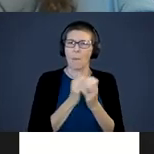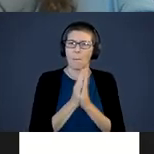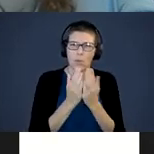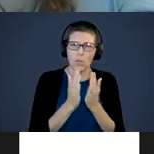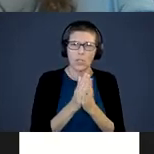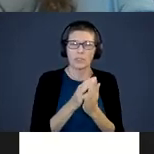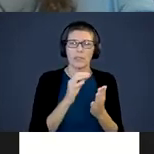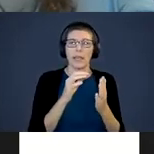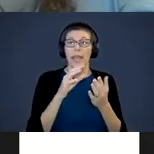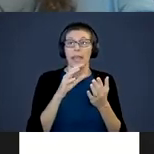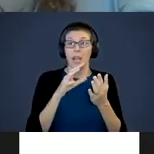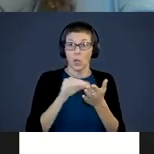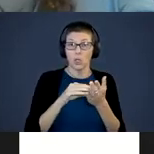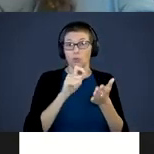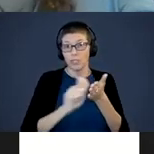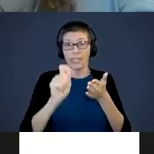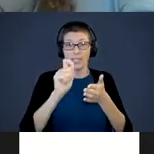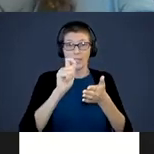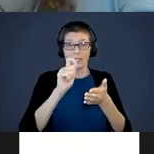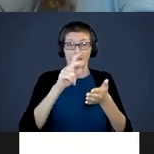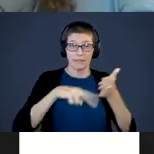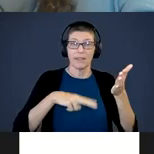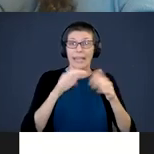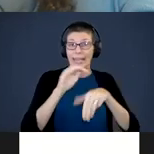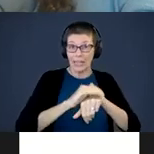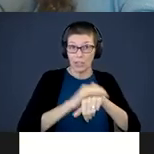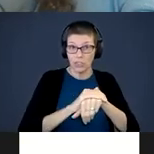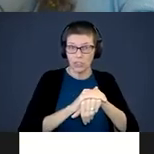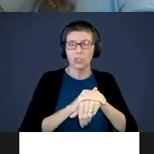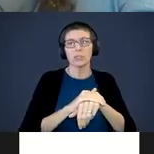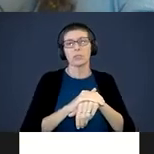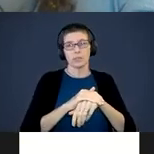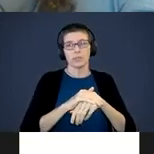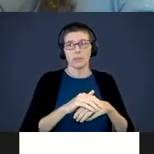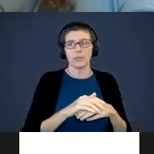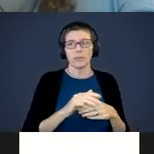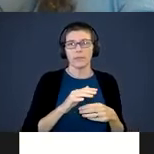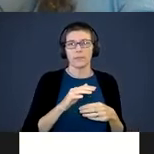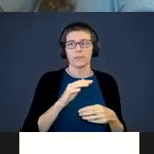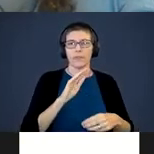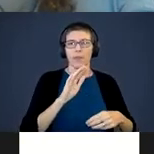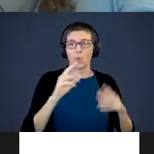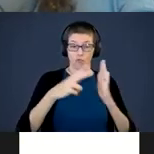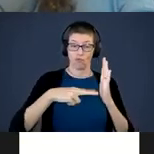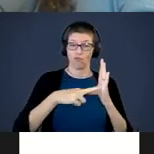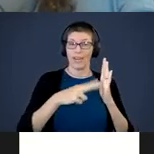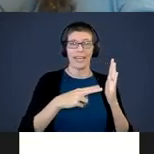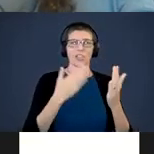English well, we will neutralize their world. Reading is a great neutralizer for our deaf kids.